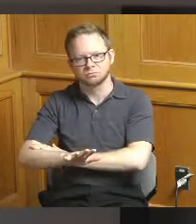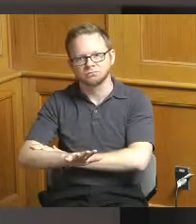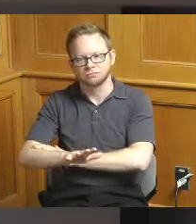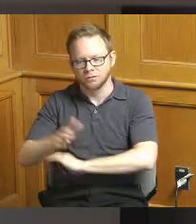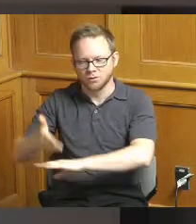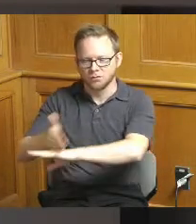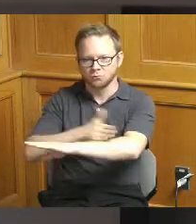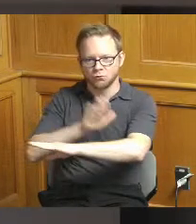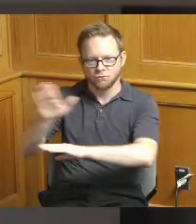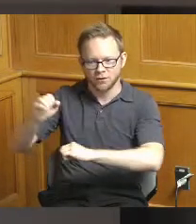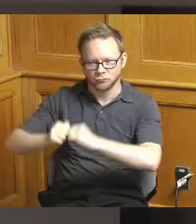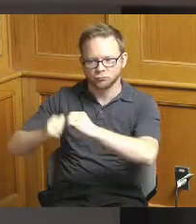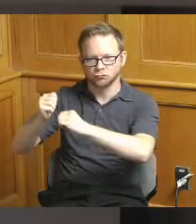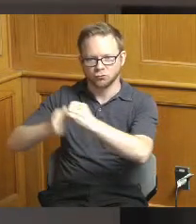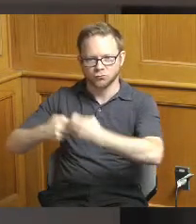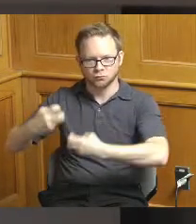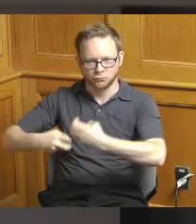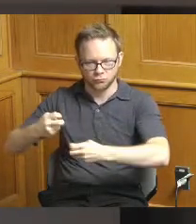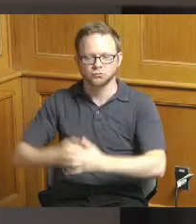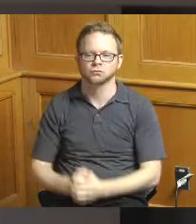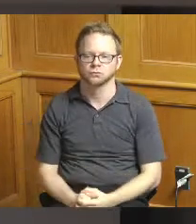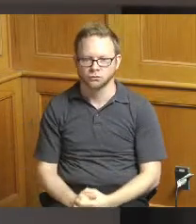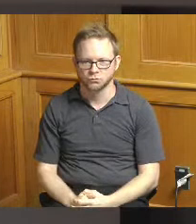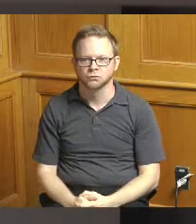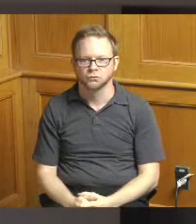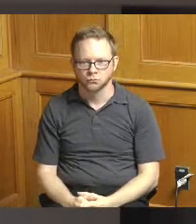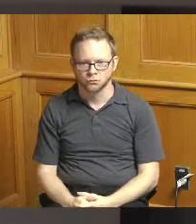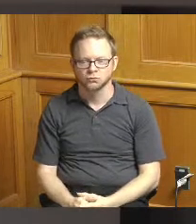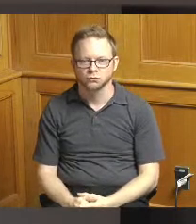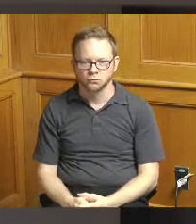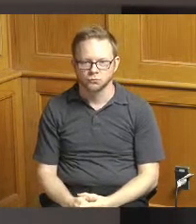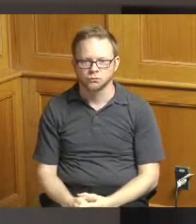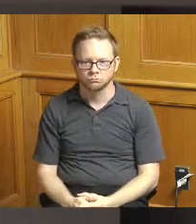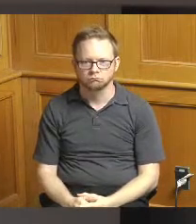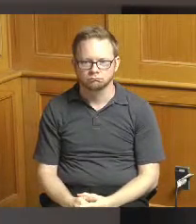and we had requests like I said for for a variety of those resources